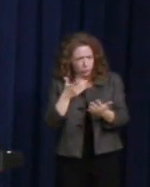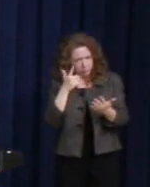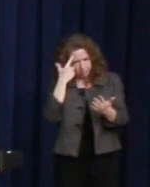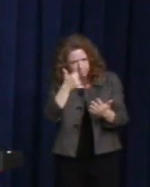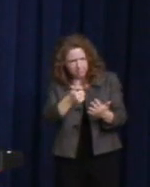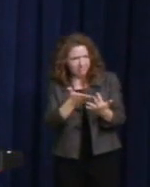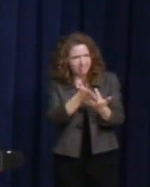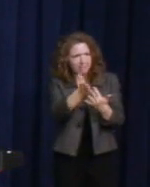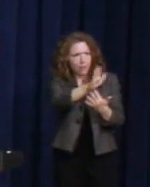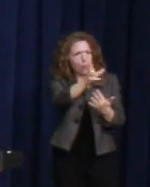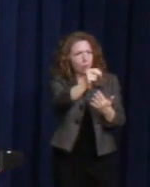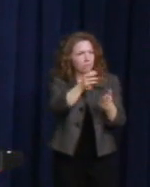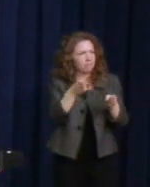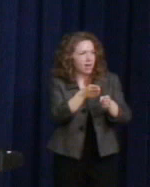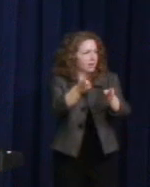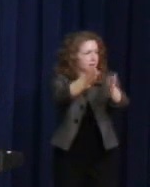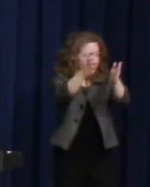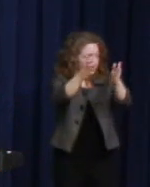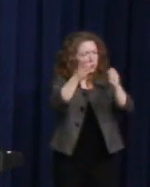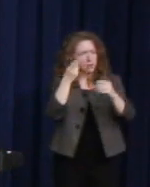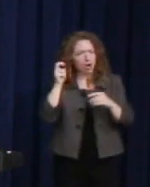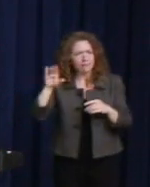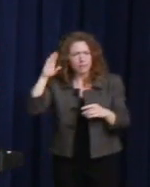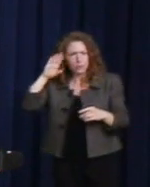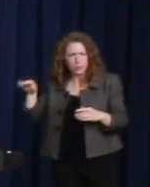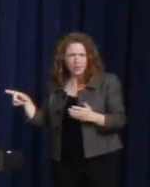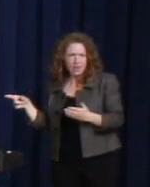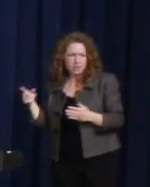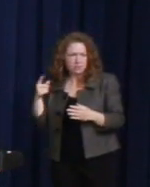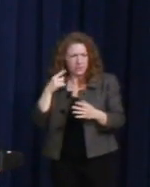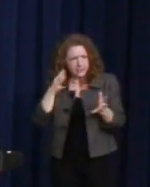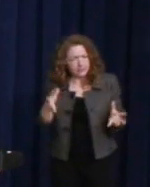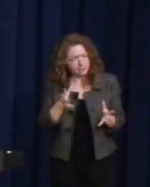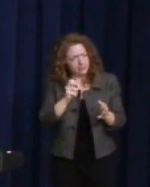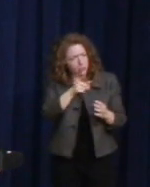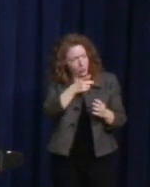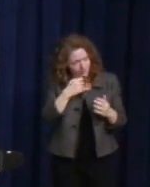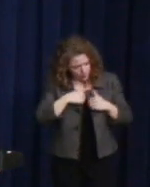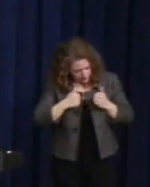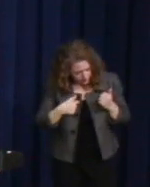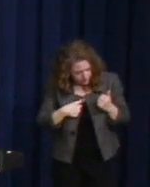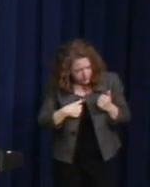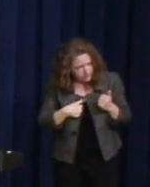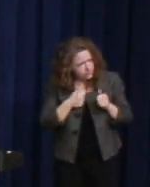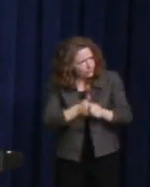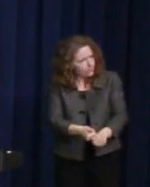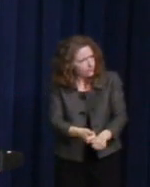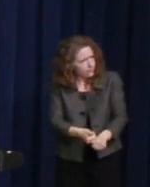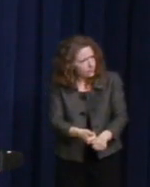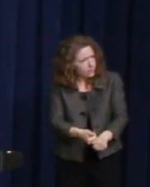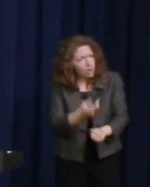He encouraged us to be true to ourselves. Harvey said, "You must come out of the closet.